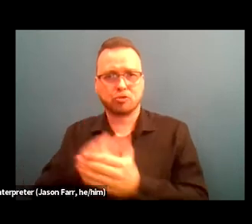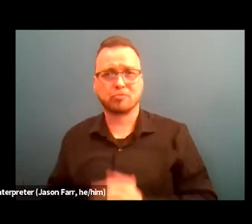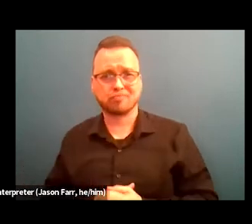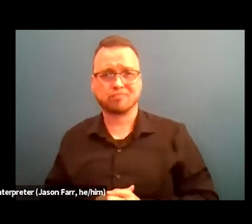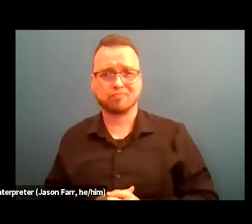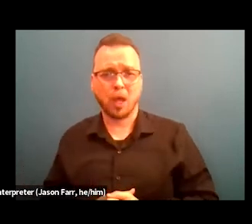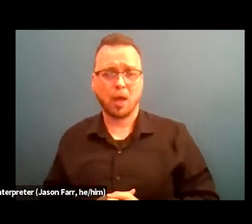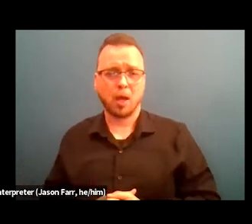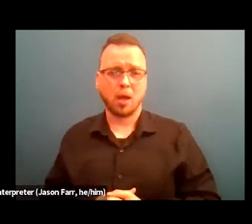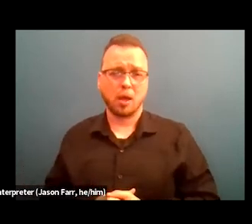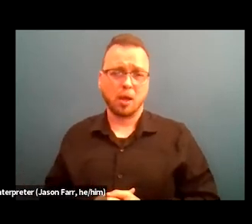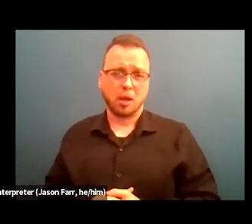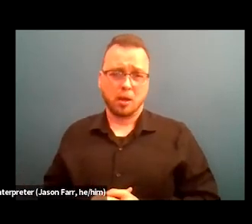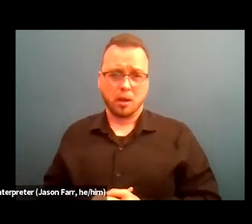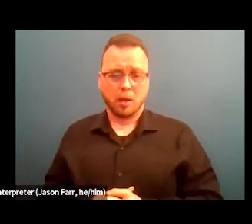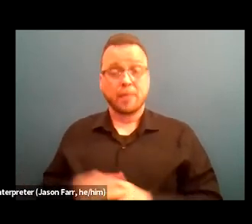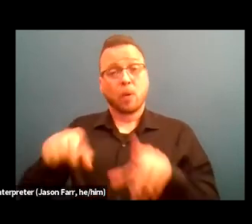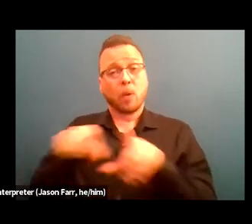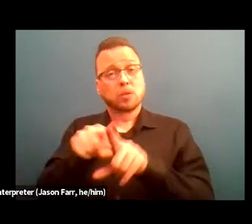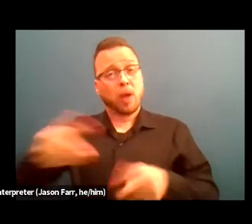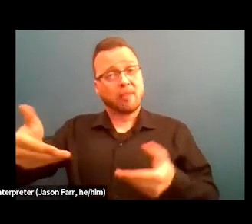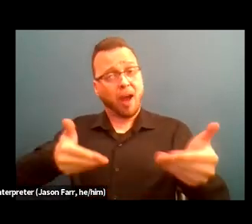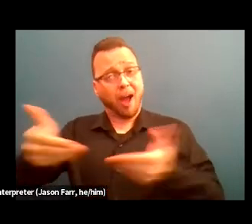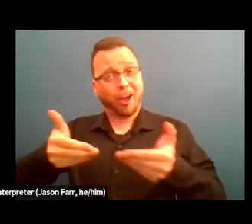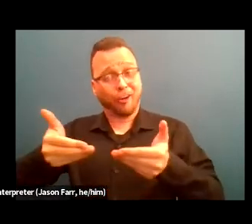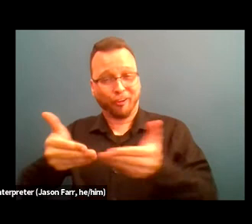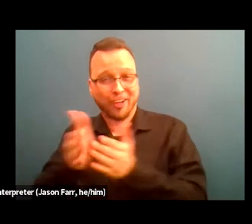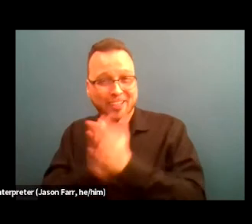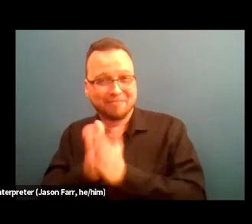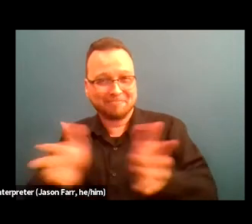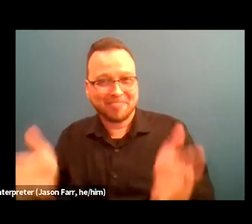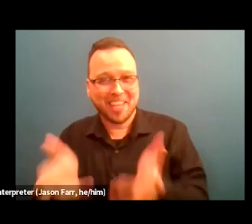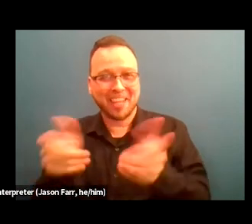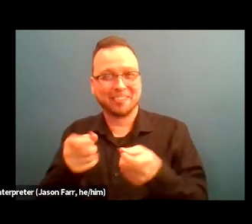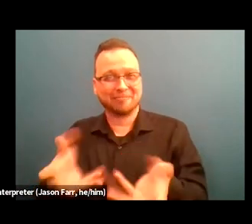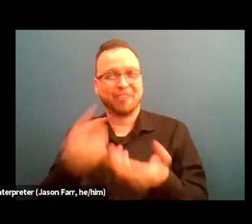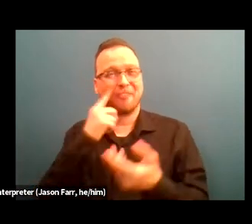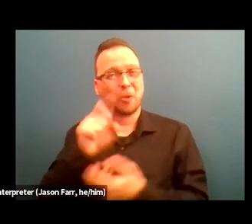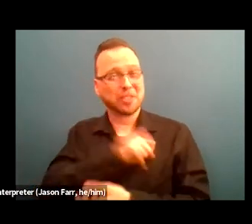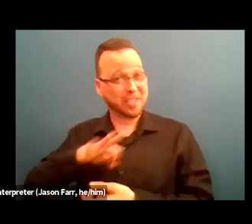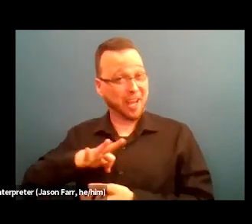We also have hiring incentives for staff who refer someone to the agency for a job opportunity.